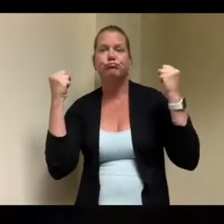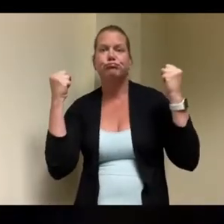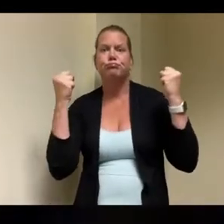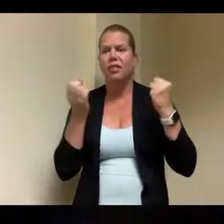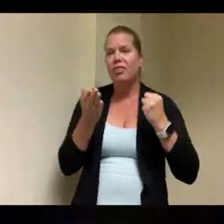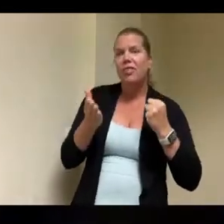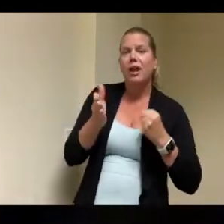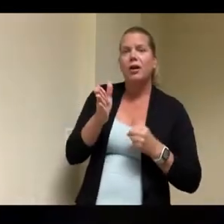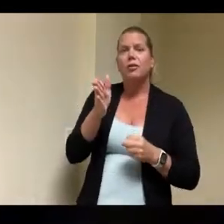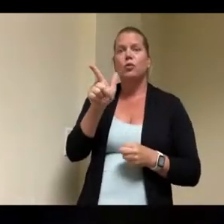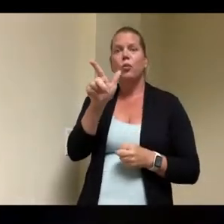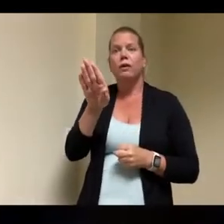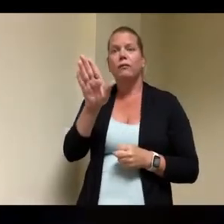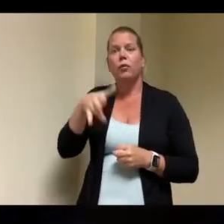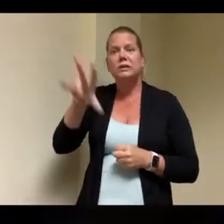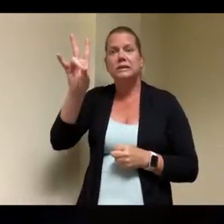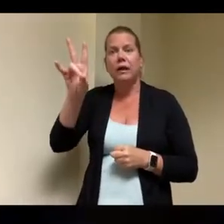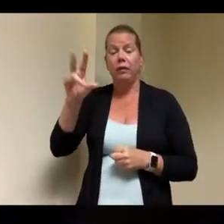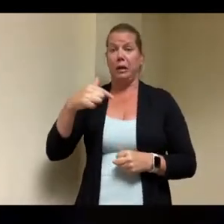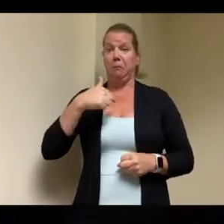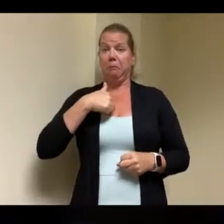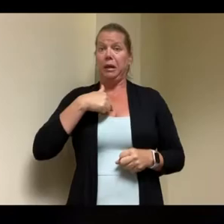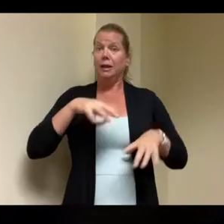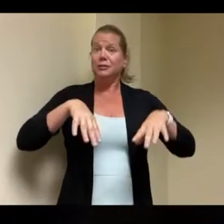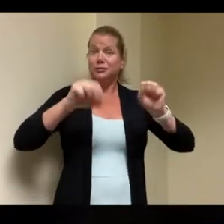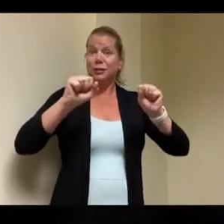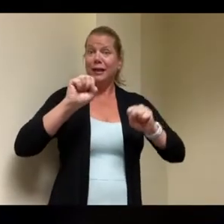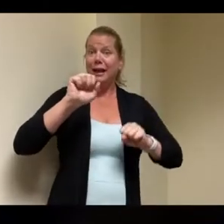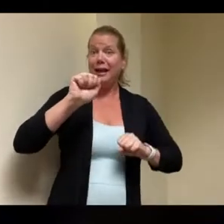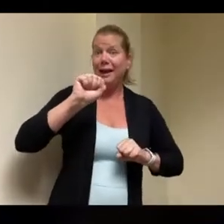i flunked sign language at work inc i've got to take the course again